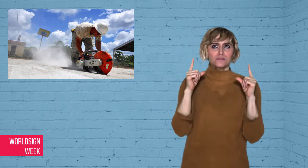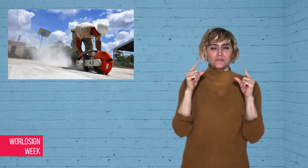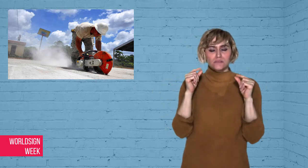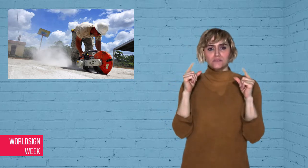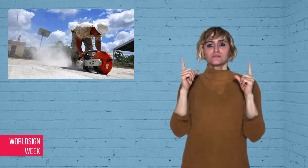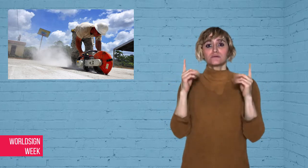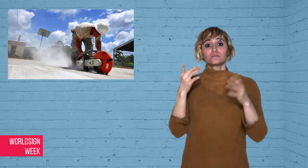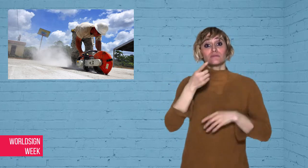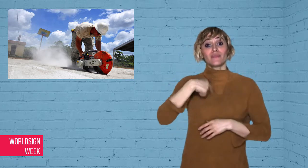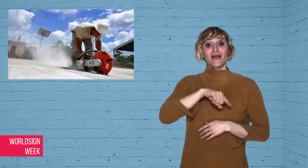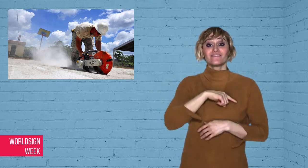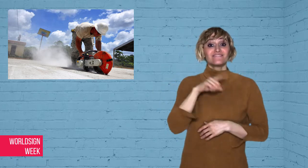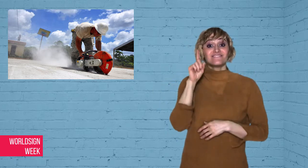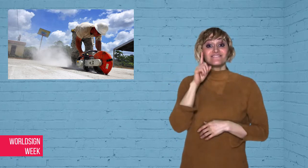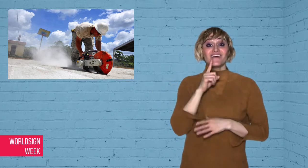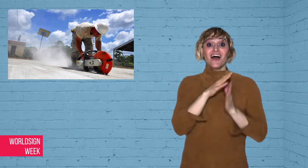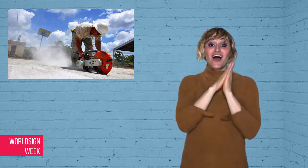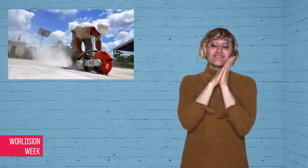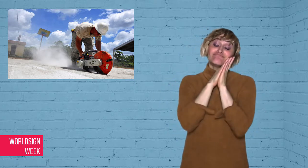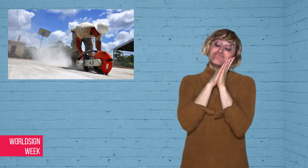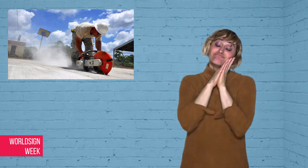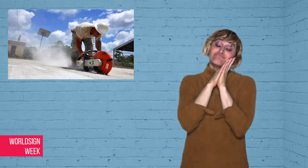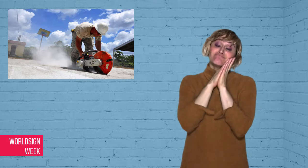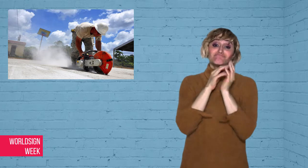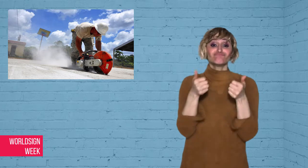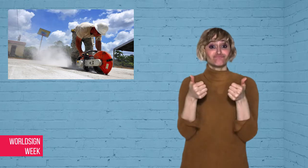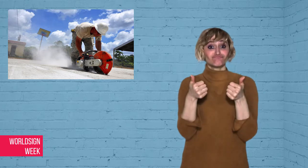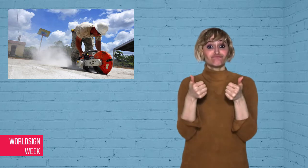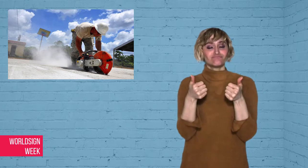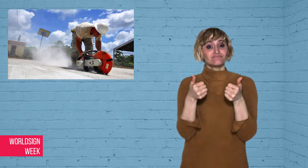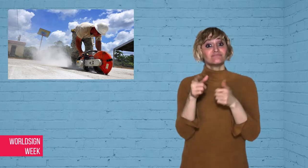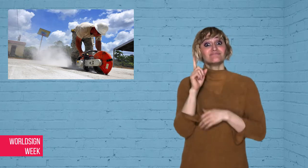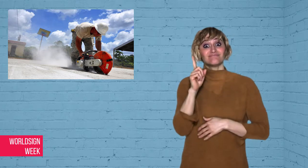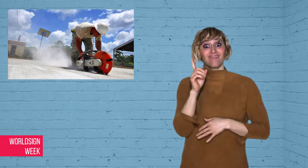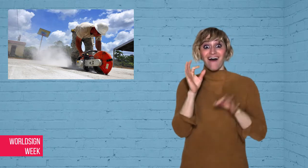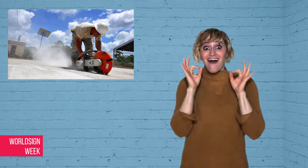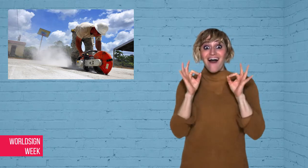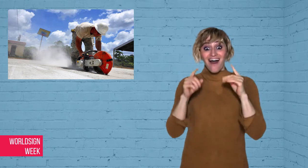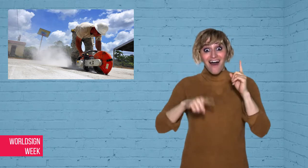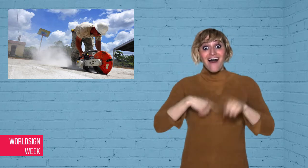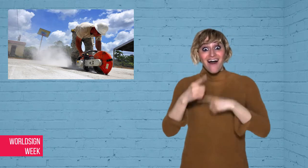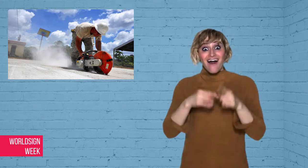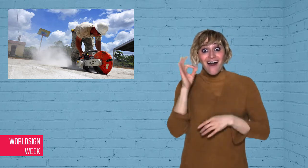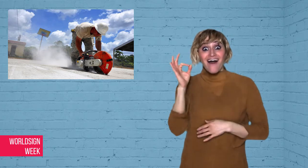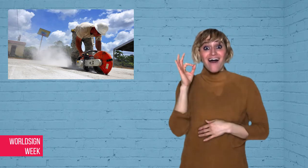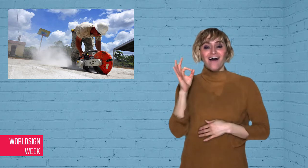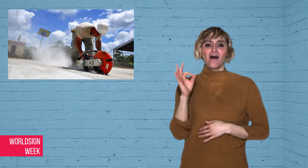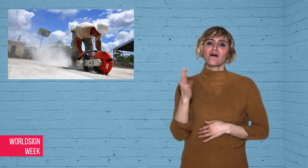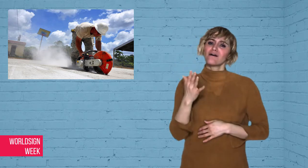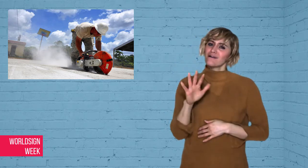construction may wake up hearing people